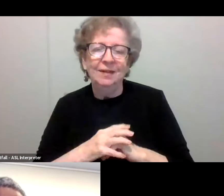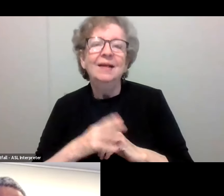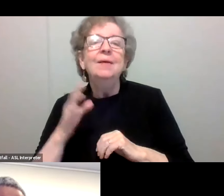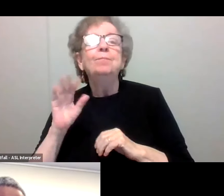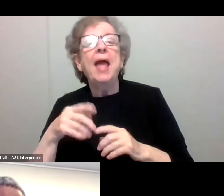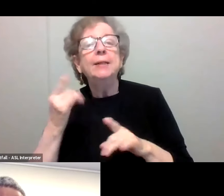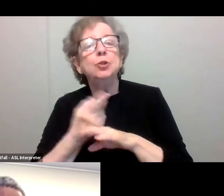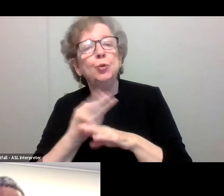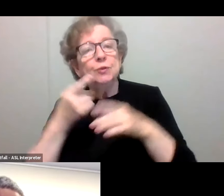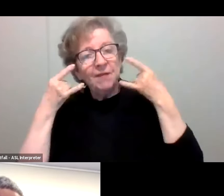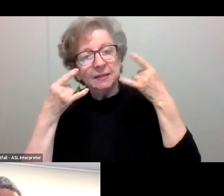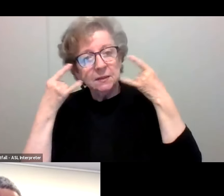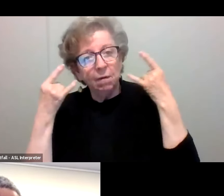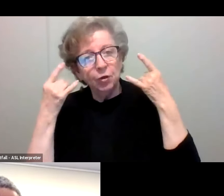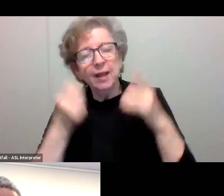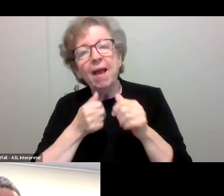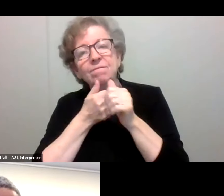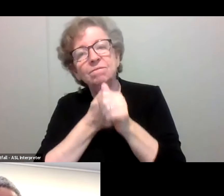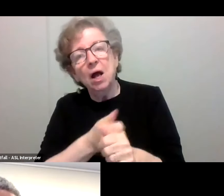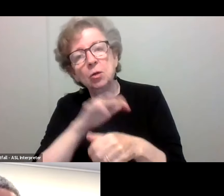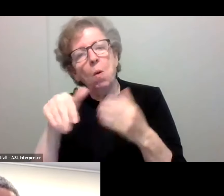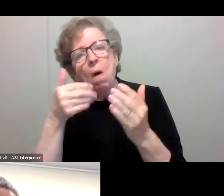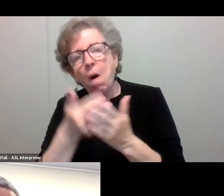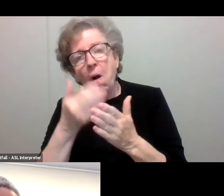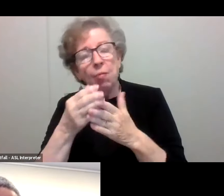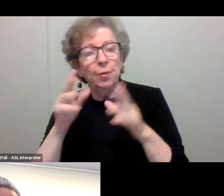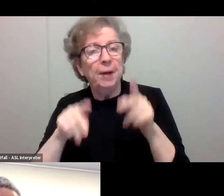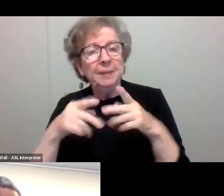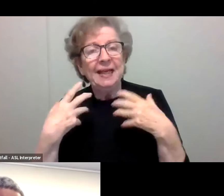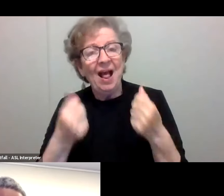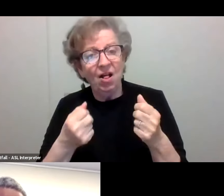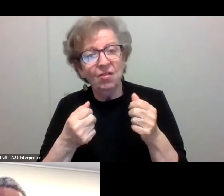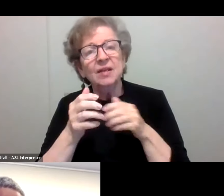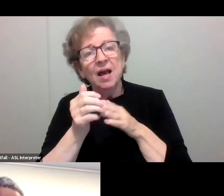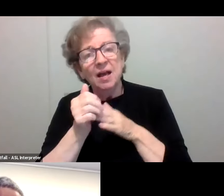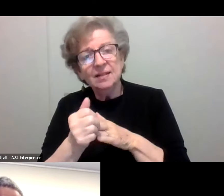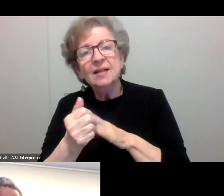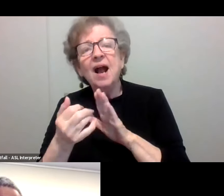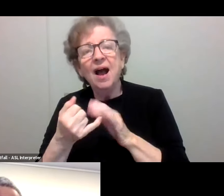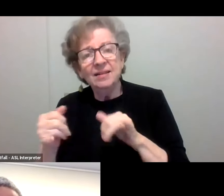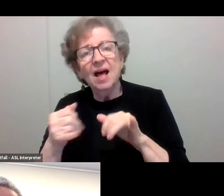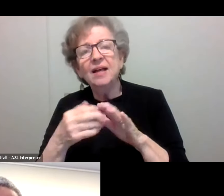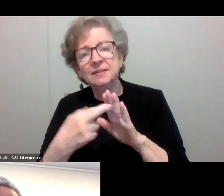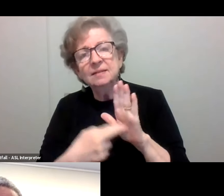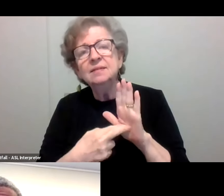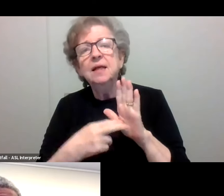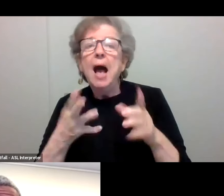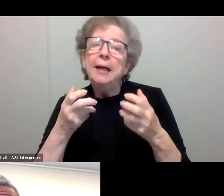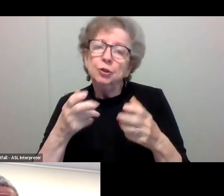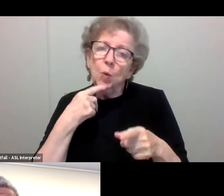and follow all the public health guidelines. And then finally I would just say a word about expect respect.